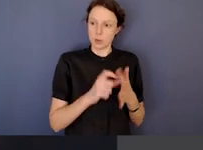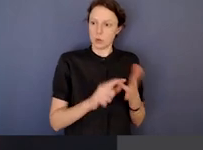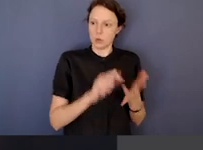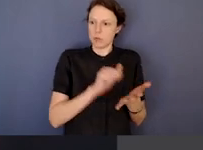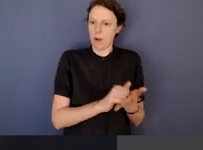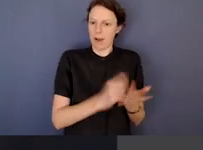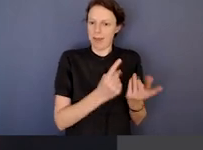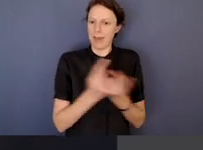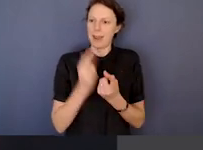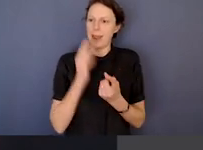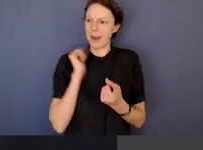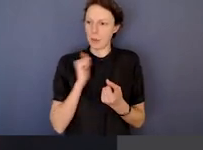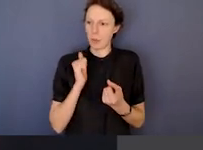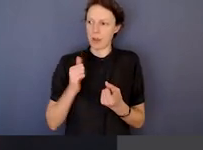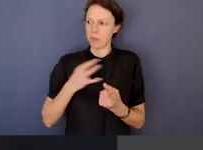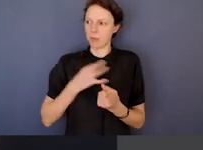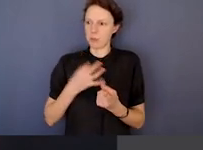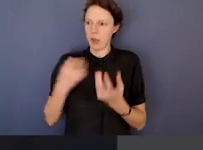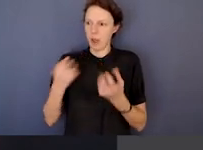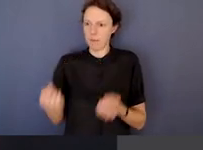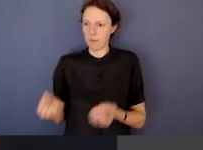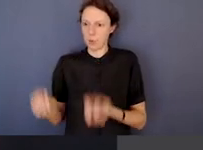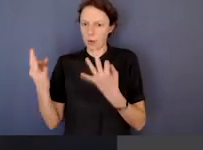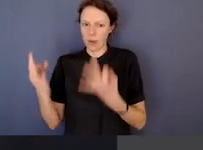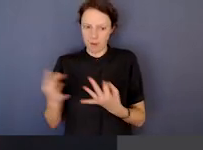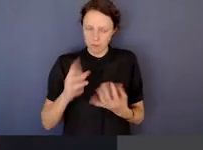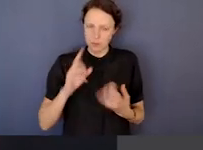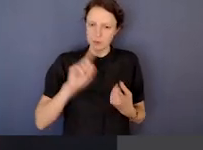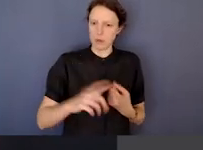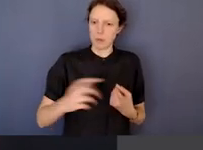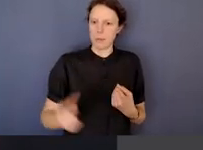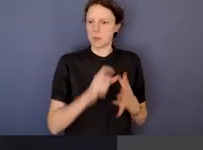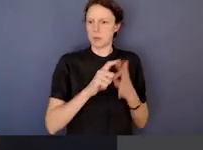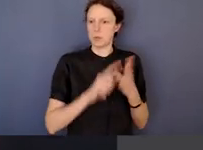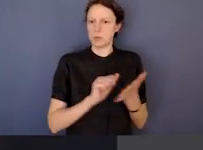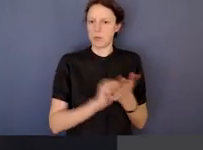to being instilled in the commonwealth public sector. They don't apply just to lawyers,